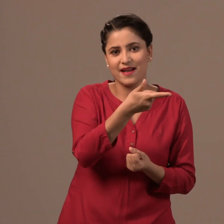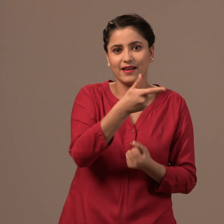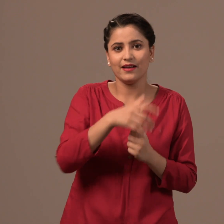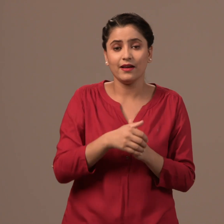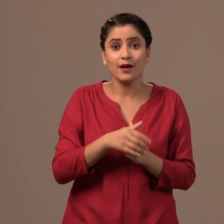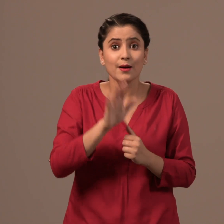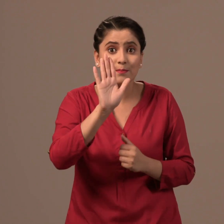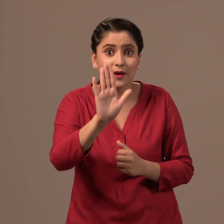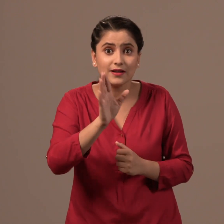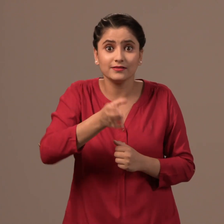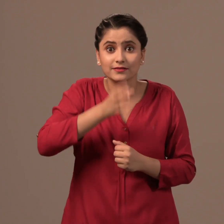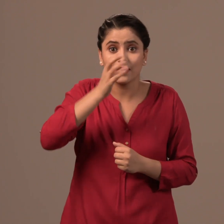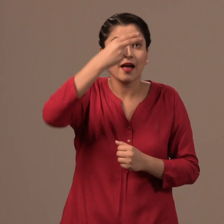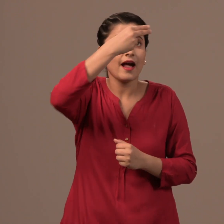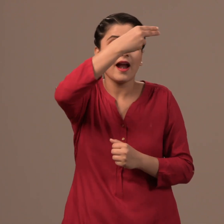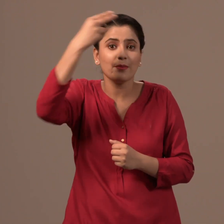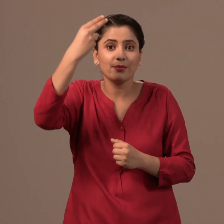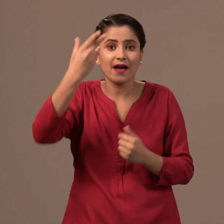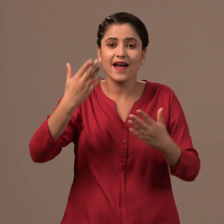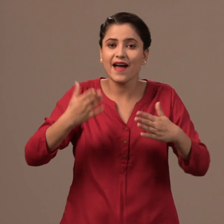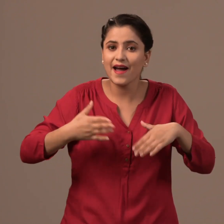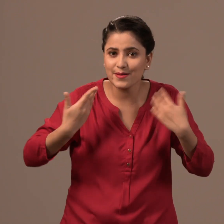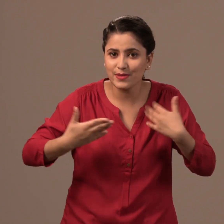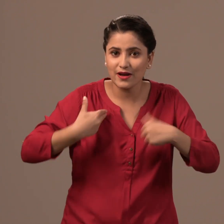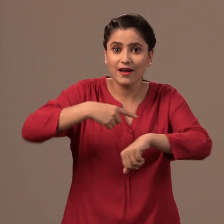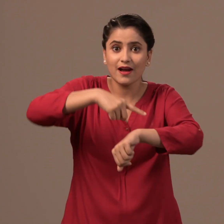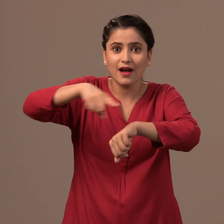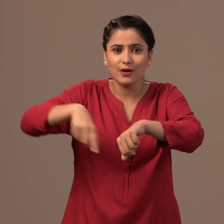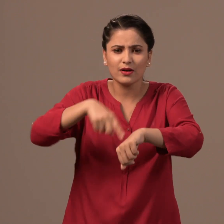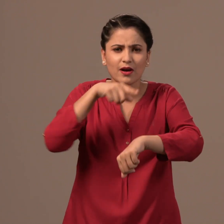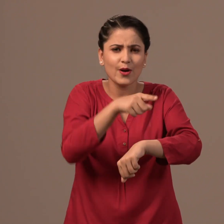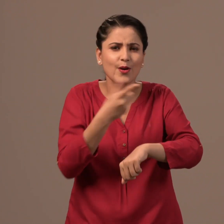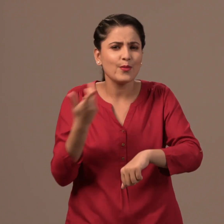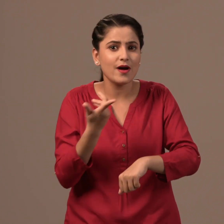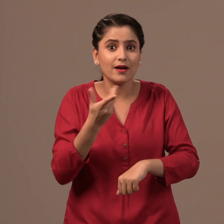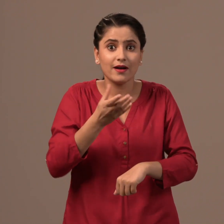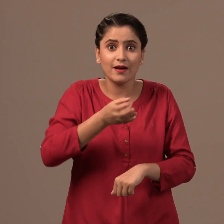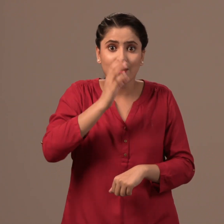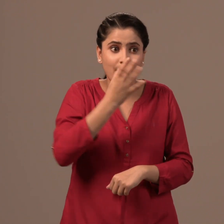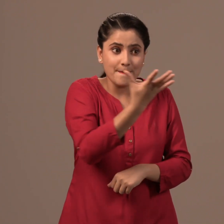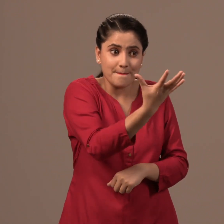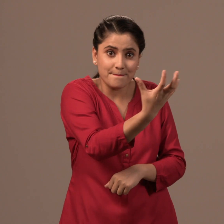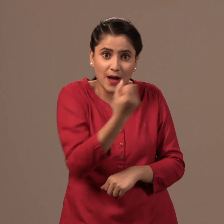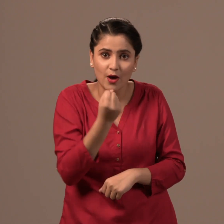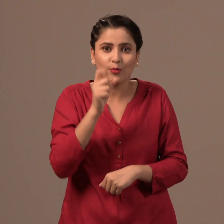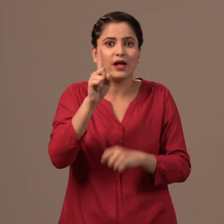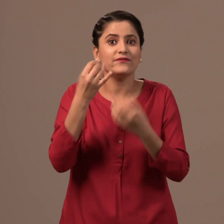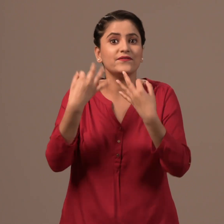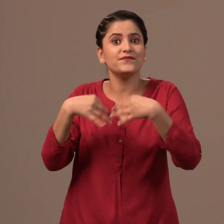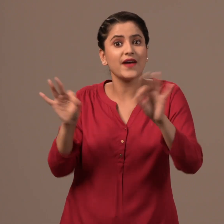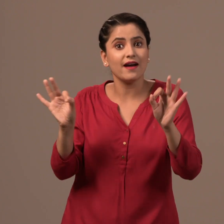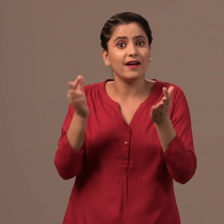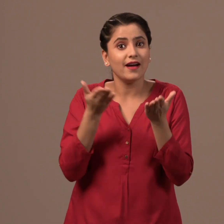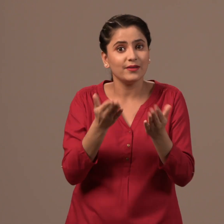Happy Hour means you buy 1 drink, get 1 drink free.